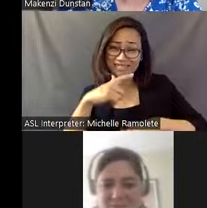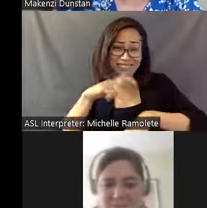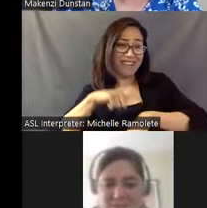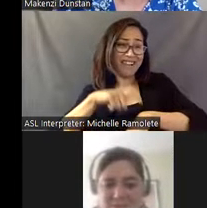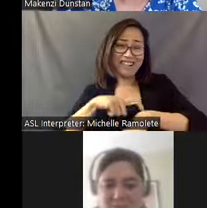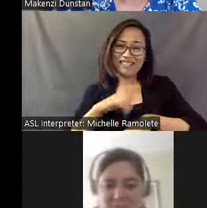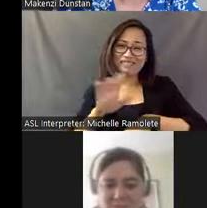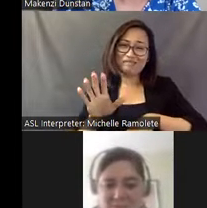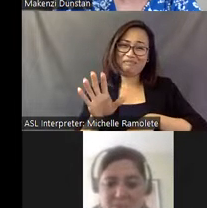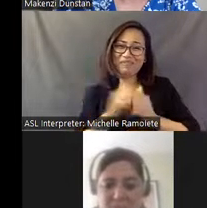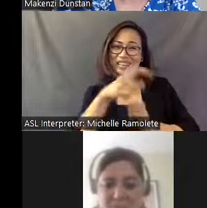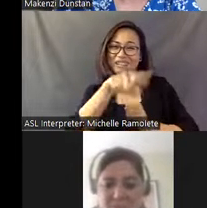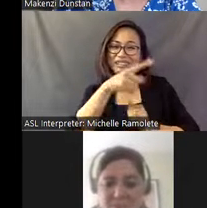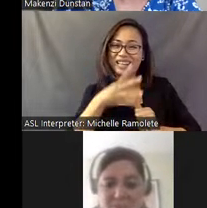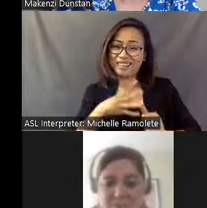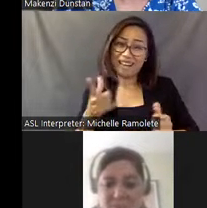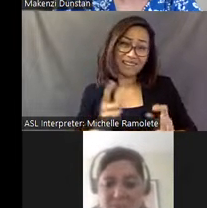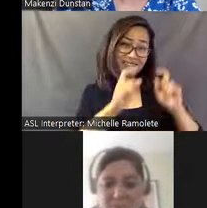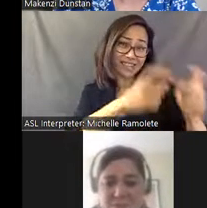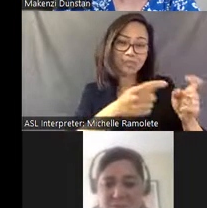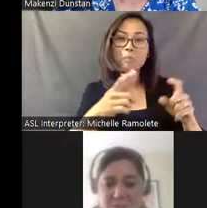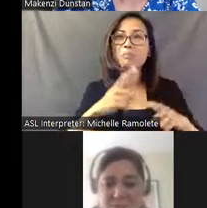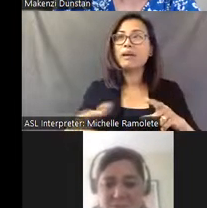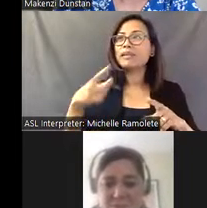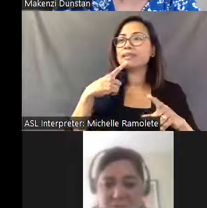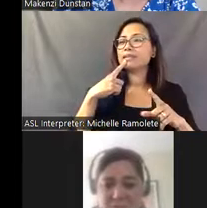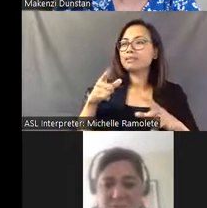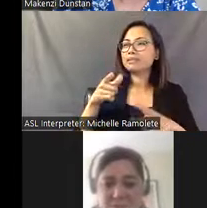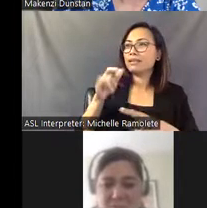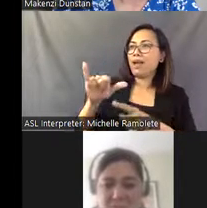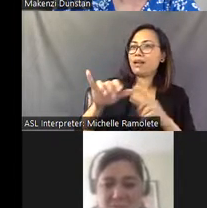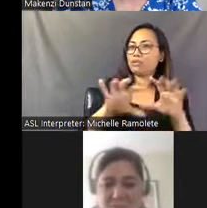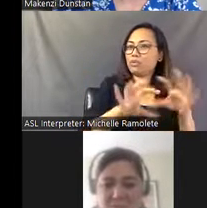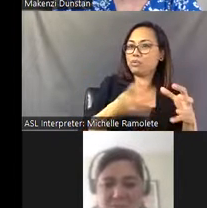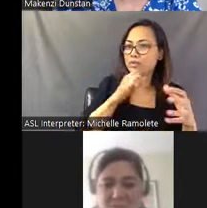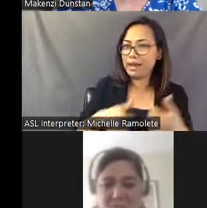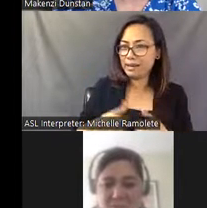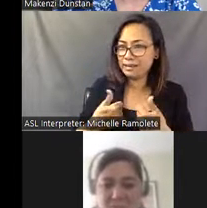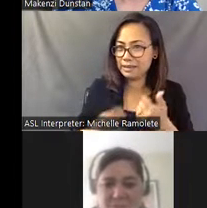And so they don't exist, and then they later reconvene and they turn themselves- they become